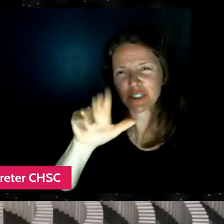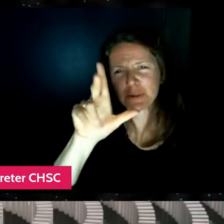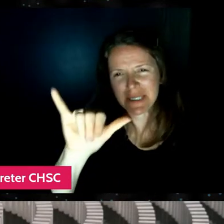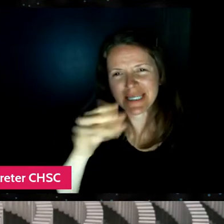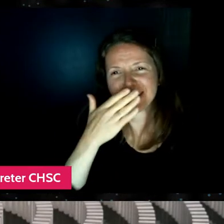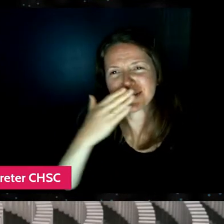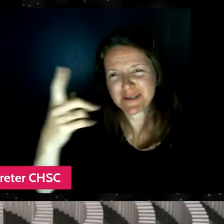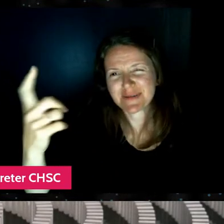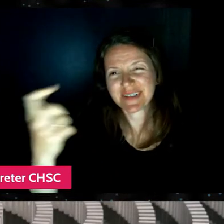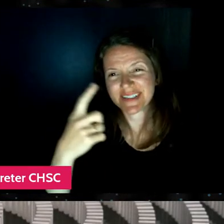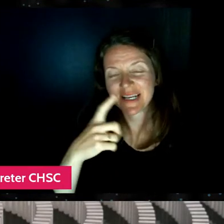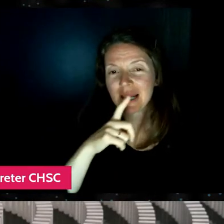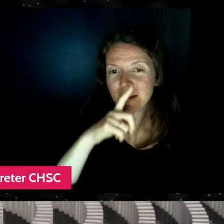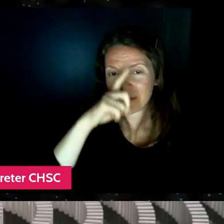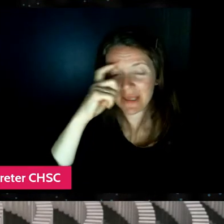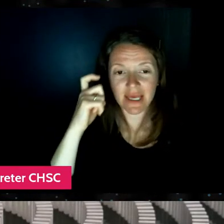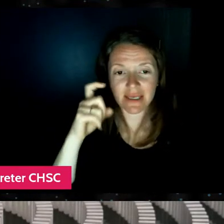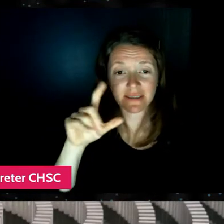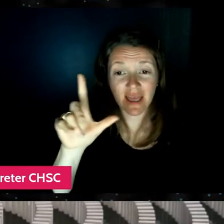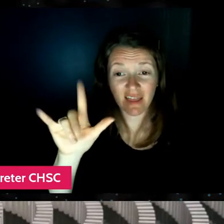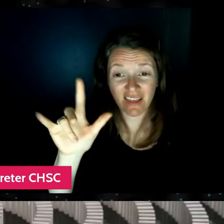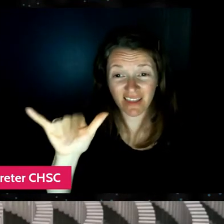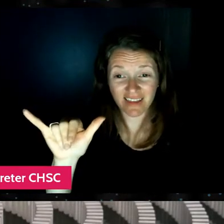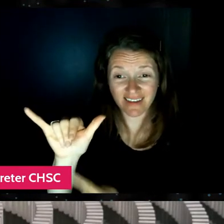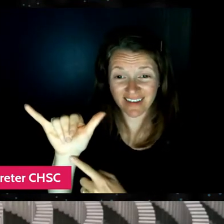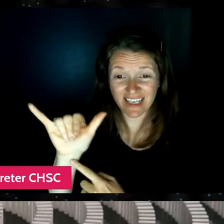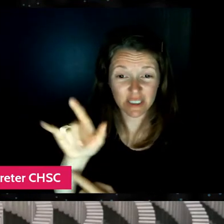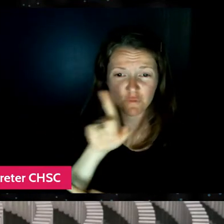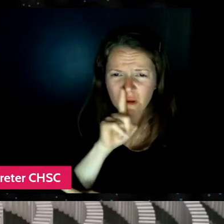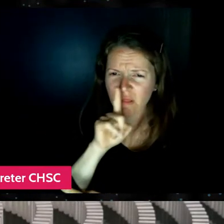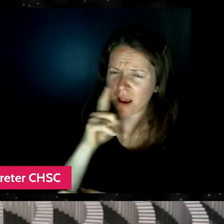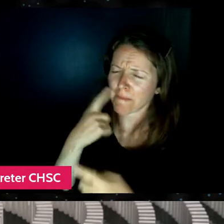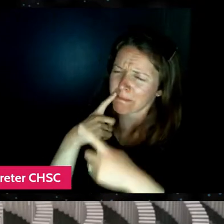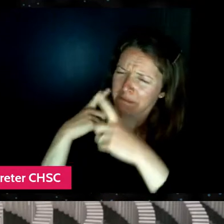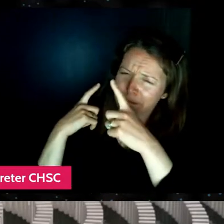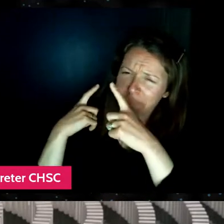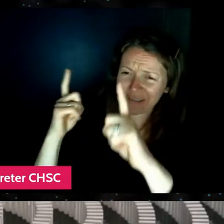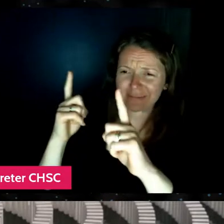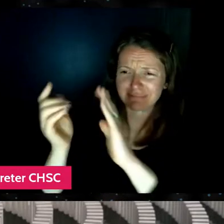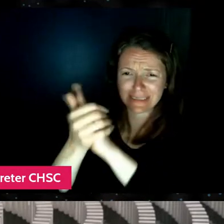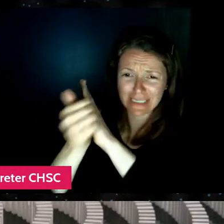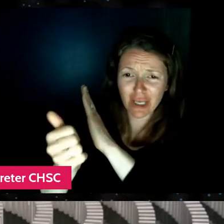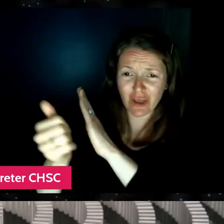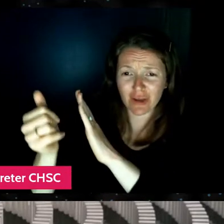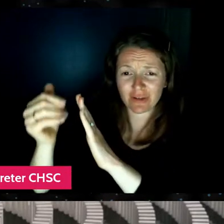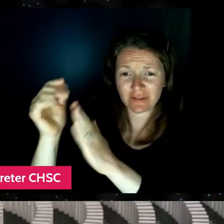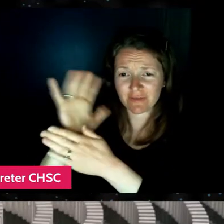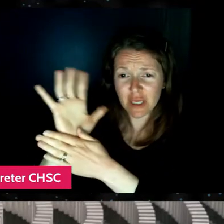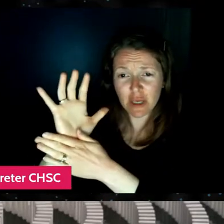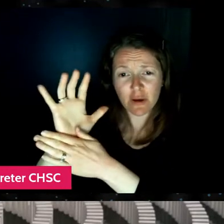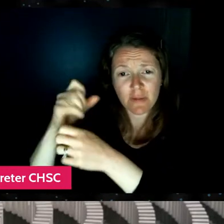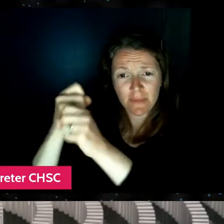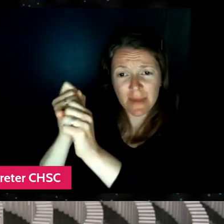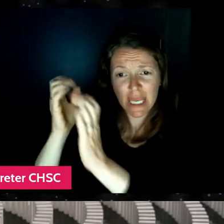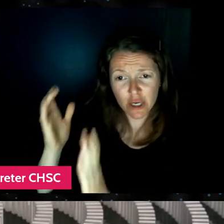because, you know, Lily is a really accomplished filmmaker and represents a kind of filmmaking of, you know,